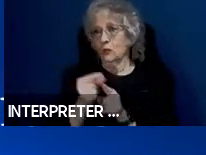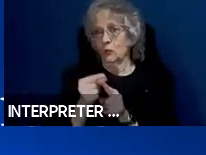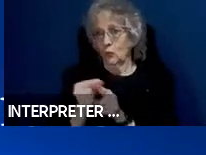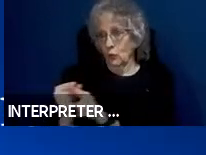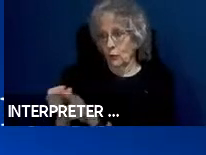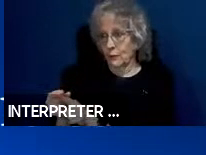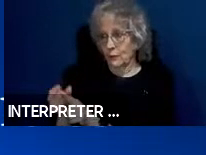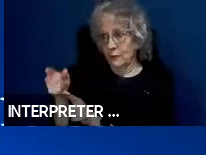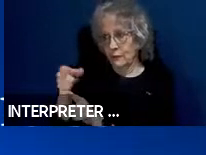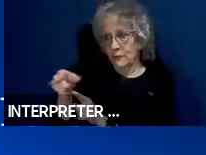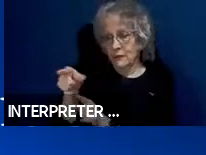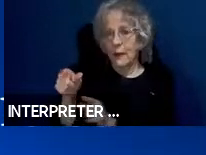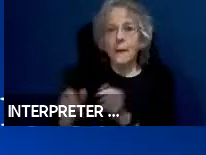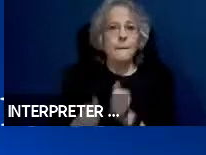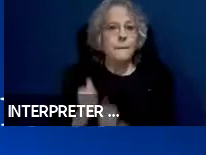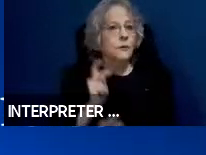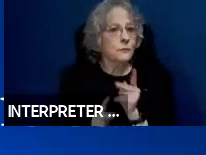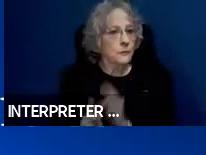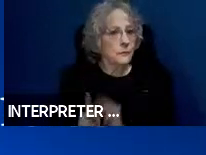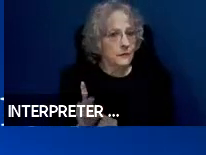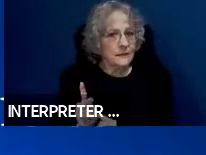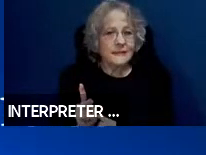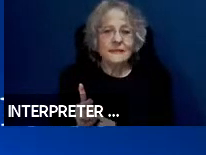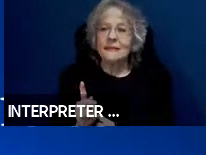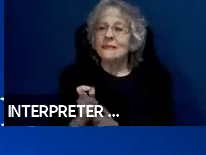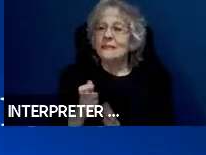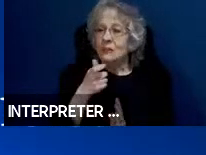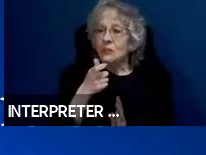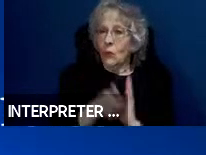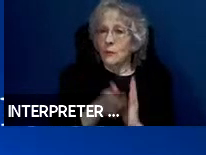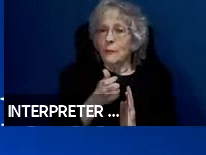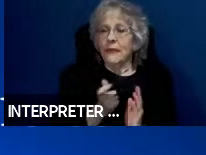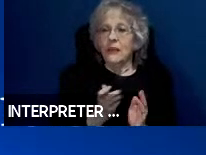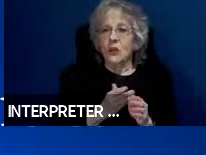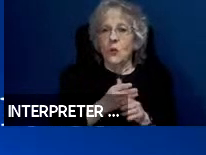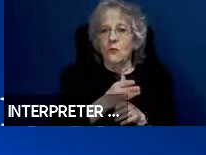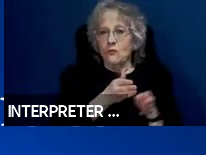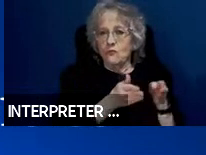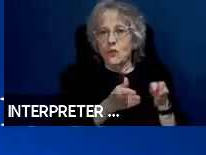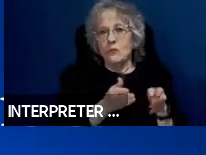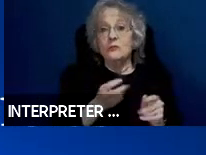think most people would say an automated over-the-road truck is doing. And if you